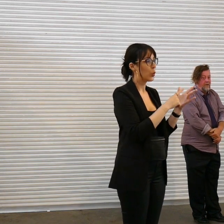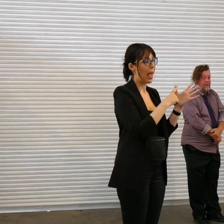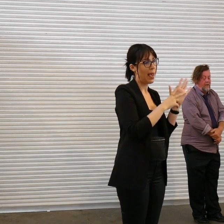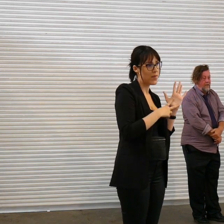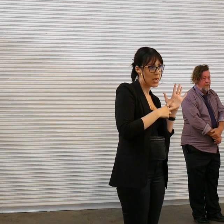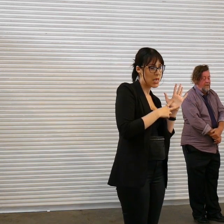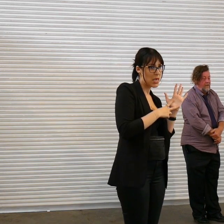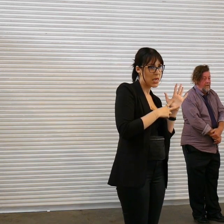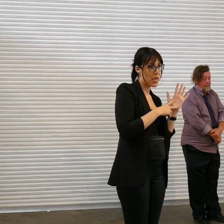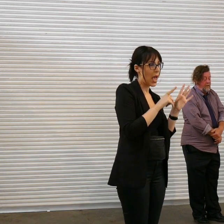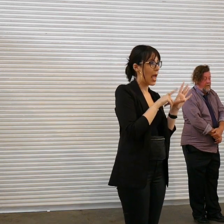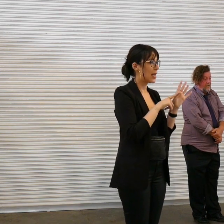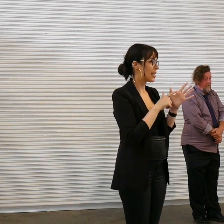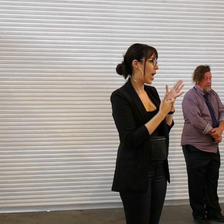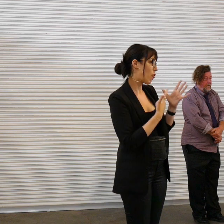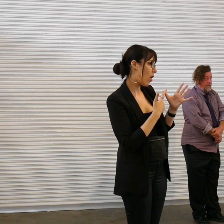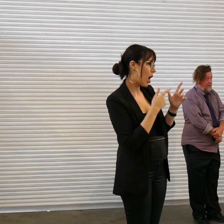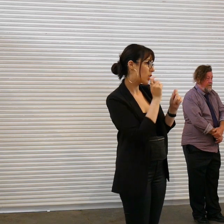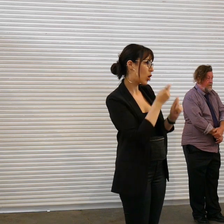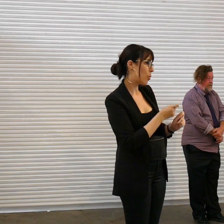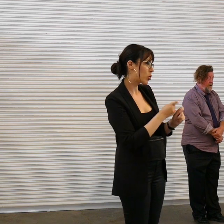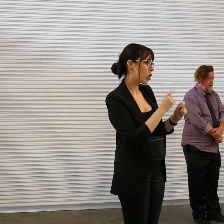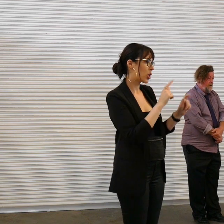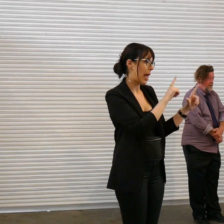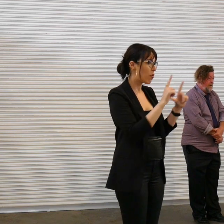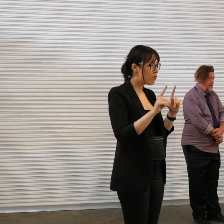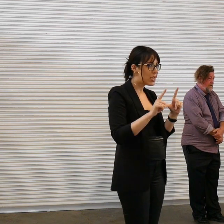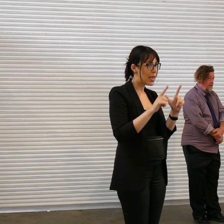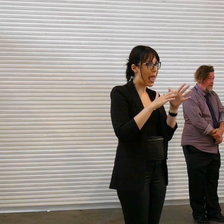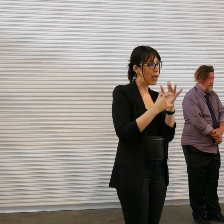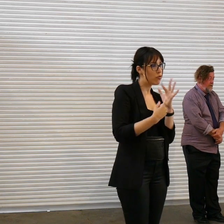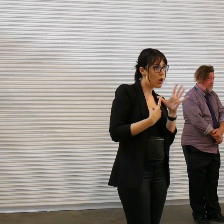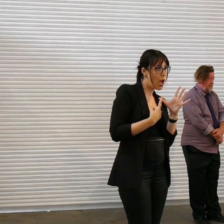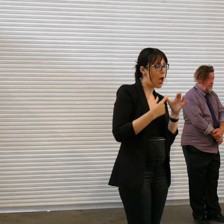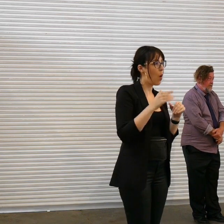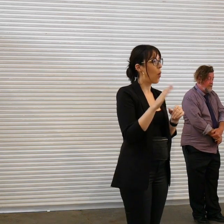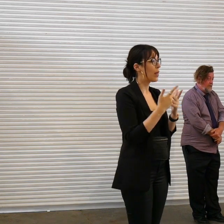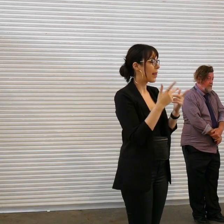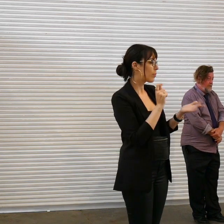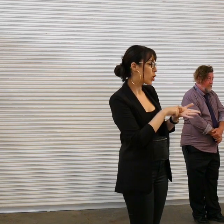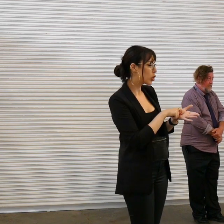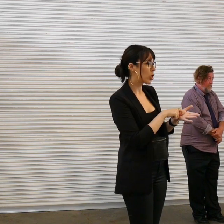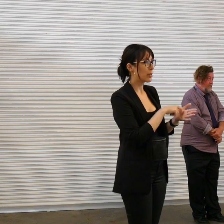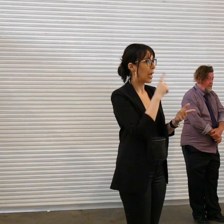to Yarra Sculpture Gallery to Andrea to all the other sponsors I can't remember City of Yarra